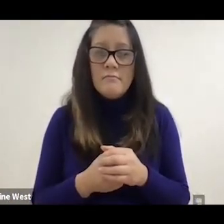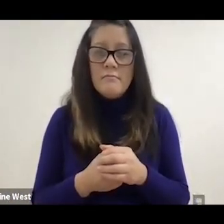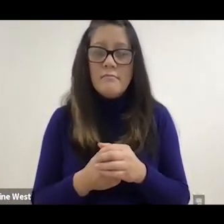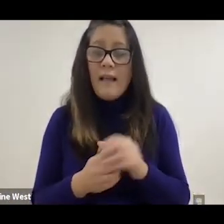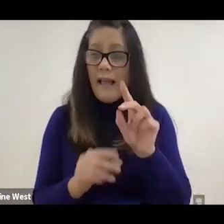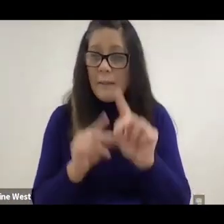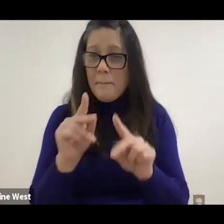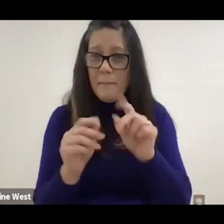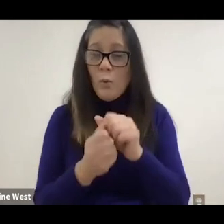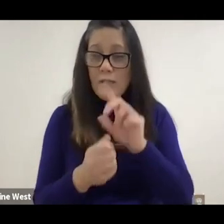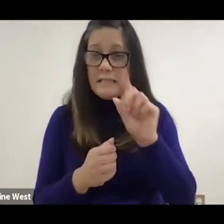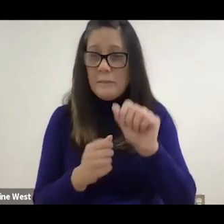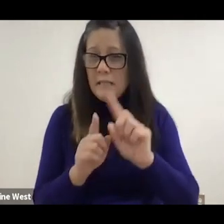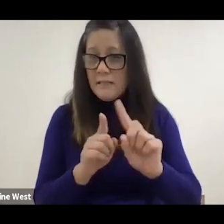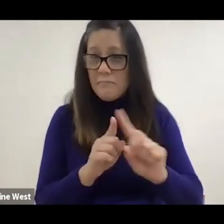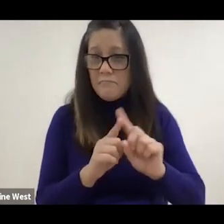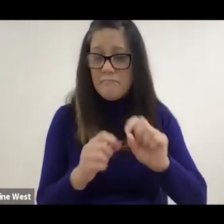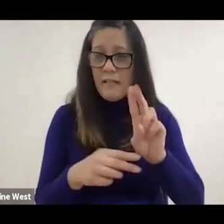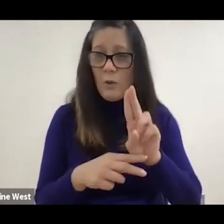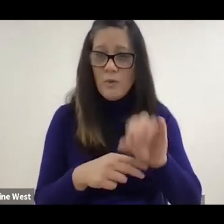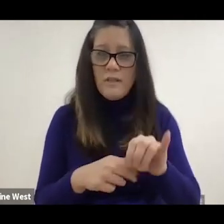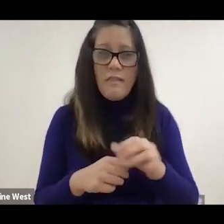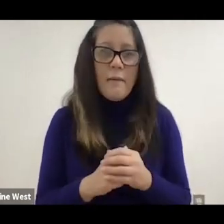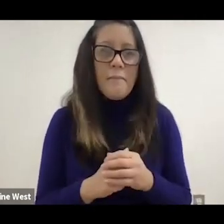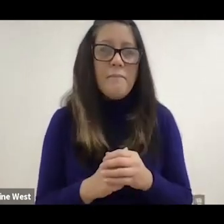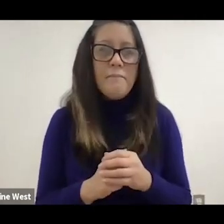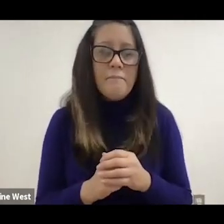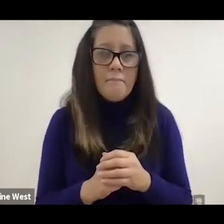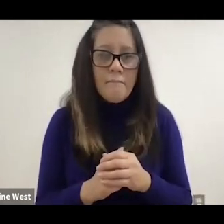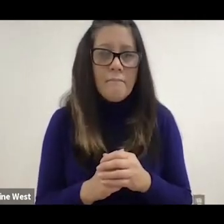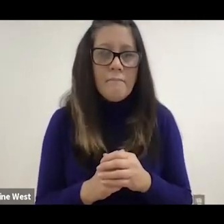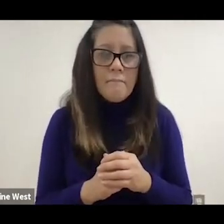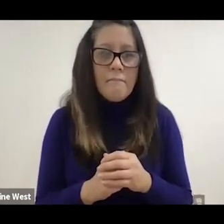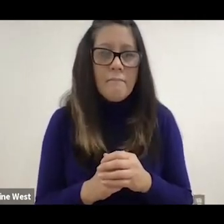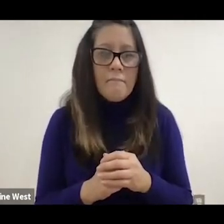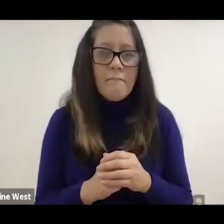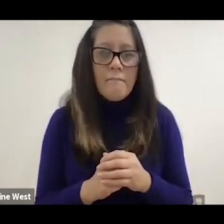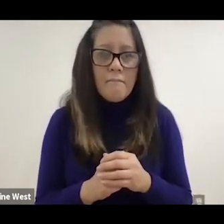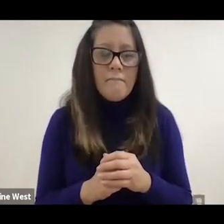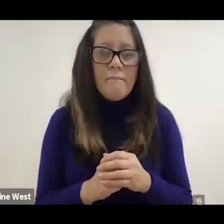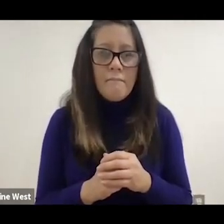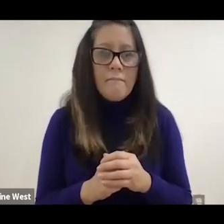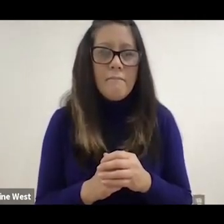users for people with disabilities to do some Daily tasks are using the control interface,